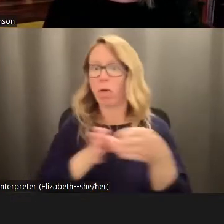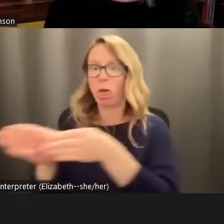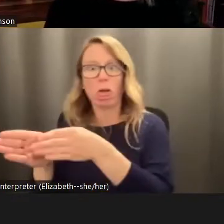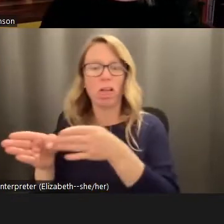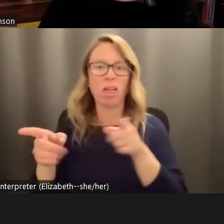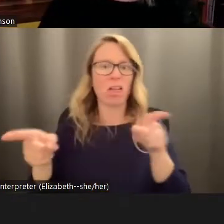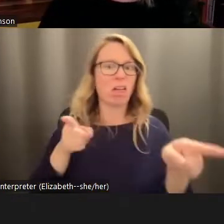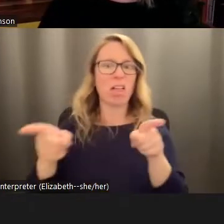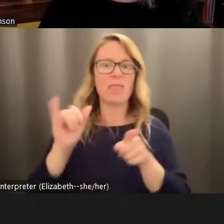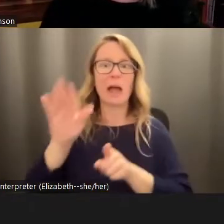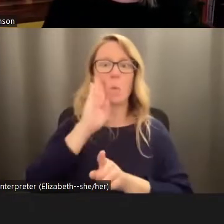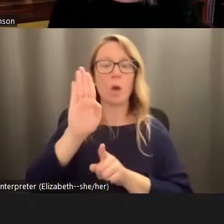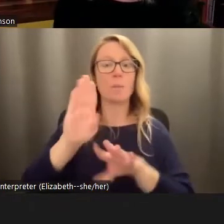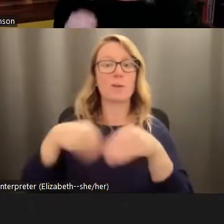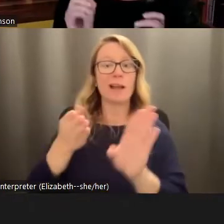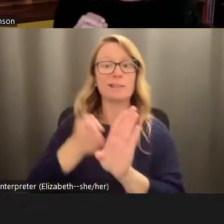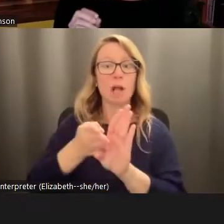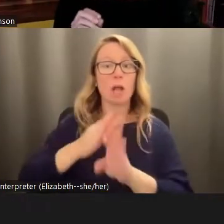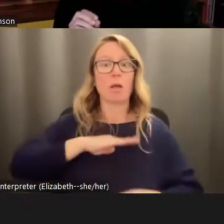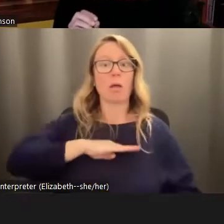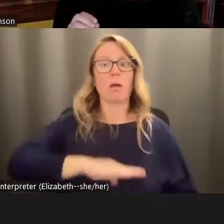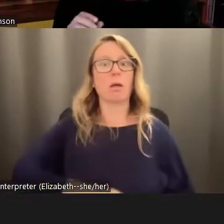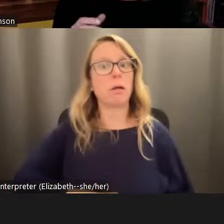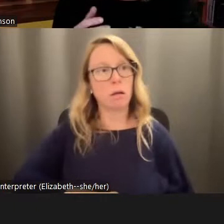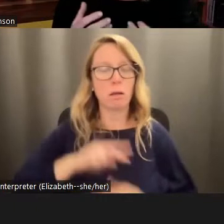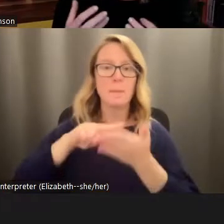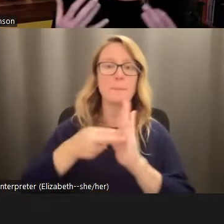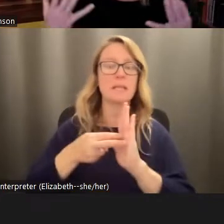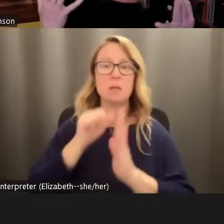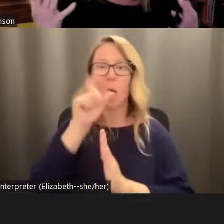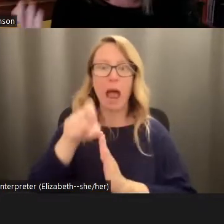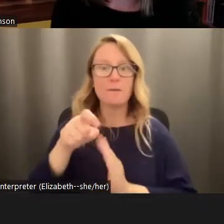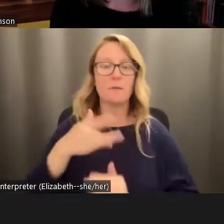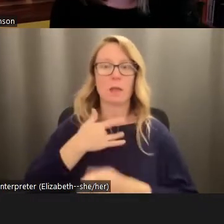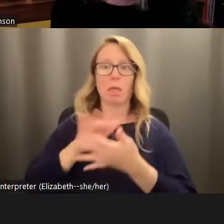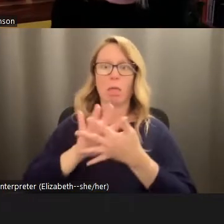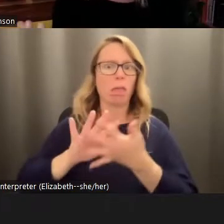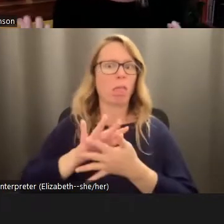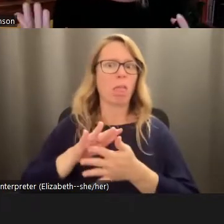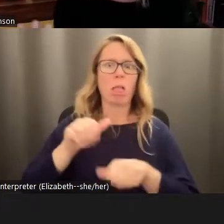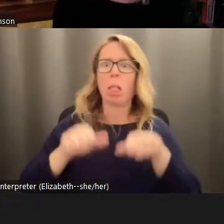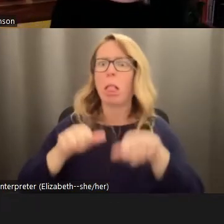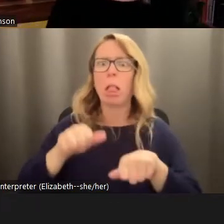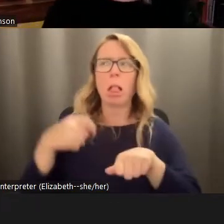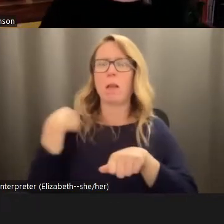psychological relief, because it gets us out of that gray zone, where we're just looking into the void and having to sit with